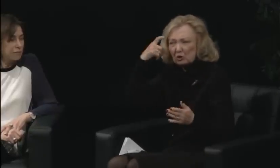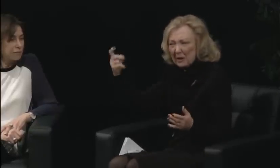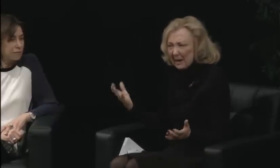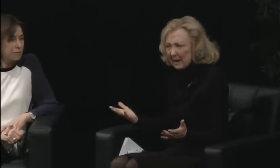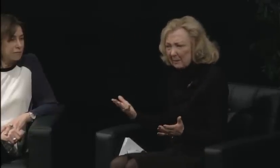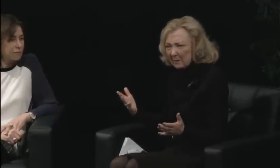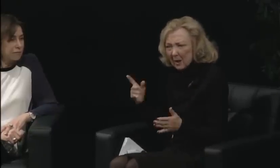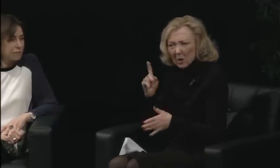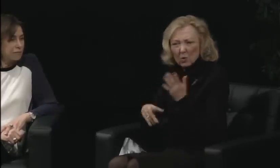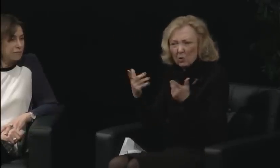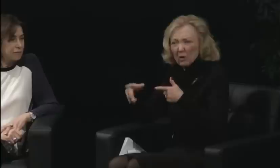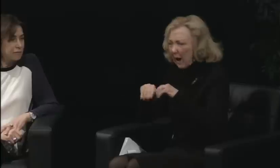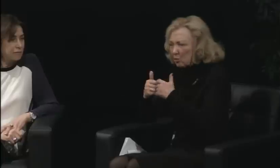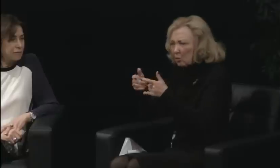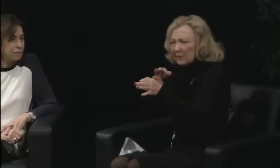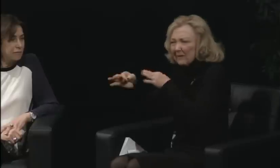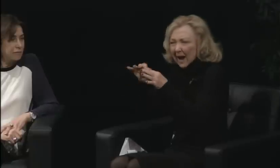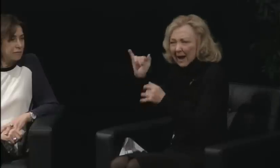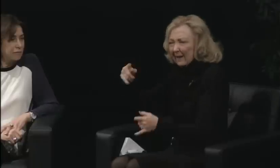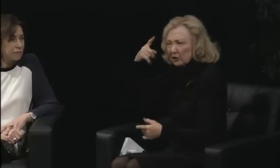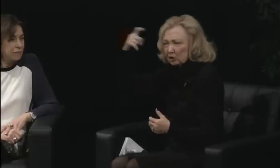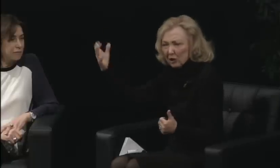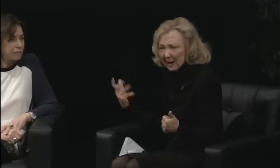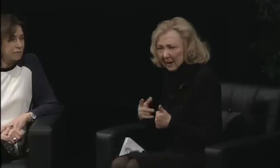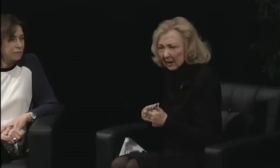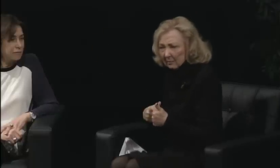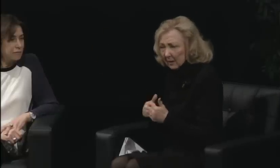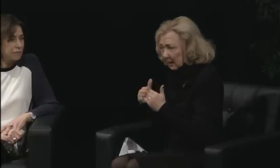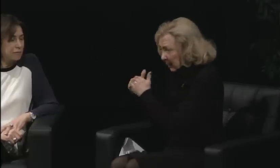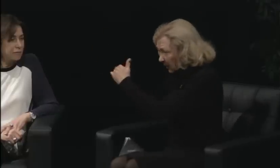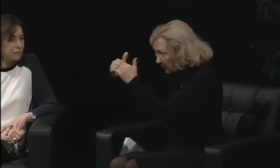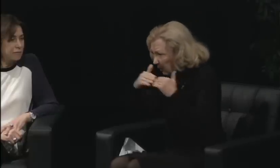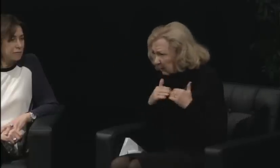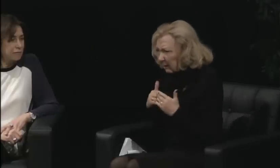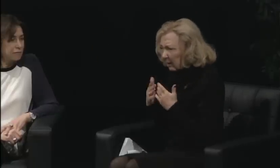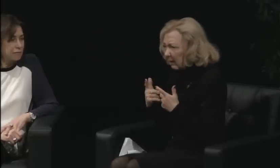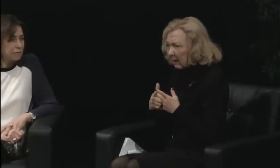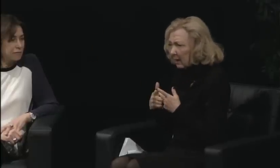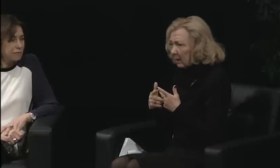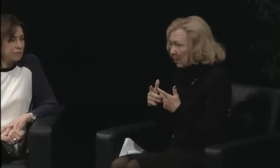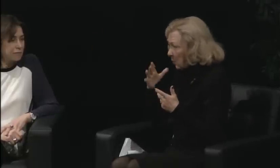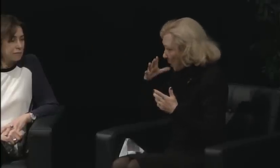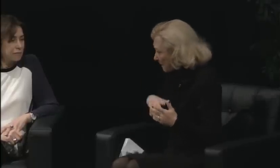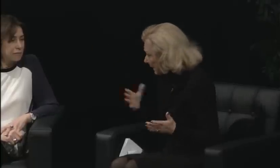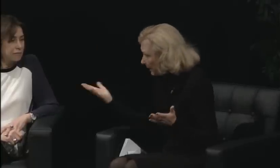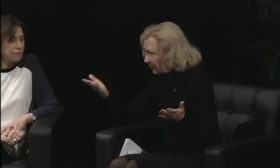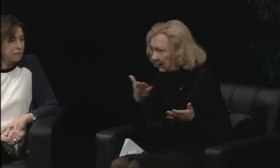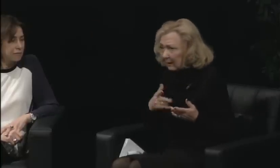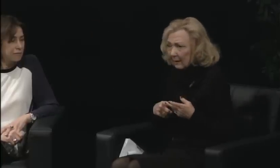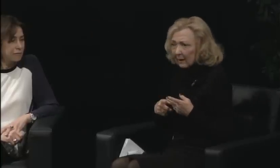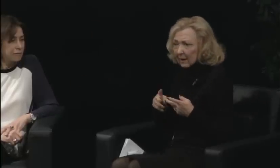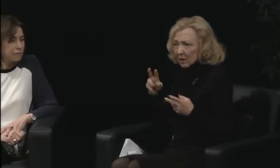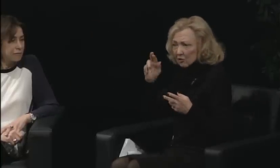year after year after year, and finally, in these last two years, we have a female leader at the table, and I feel better.